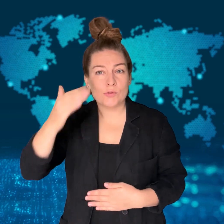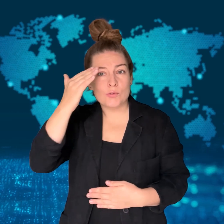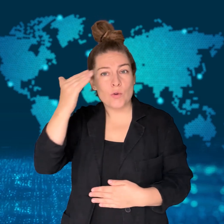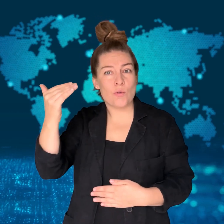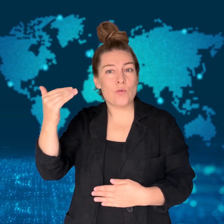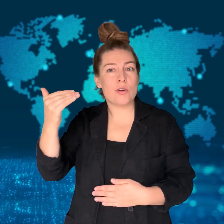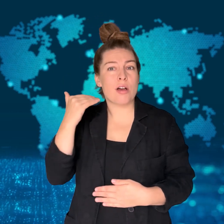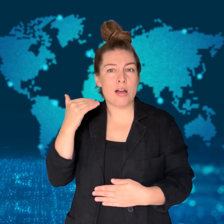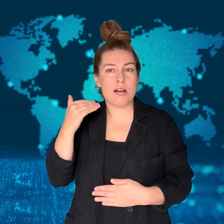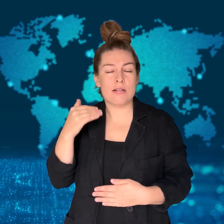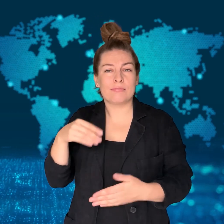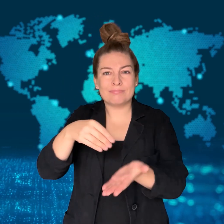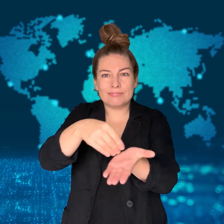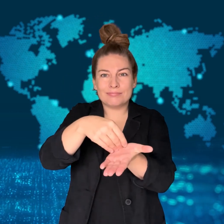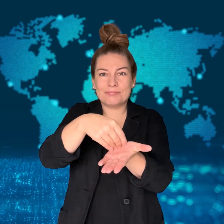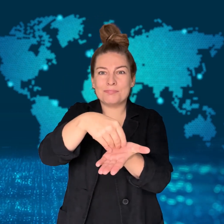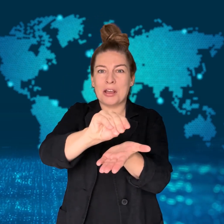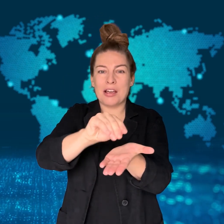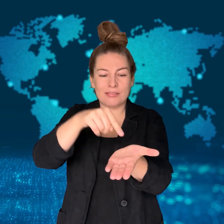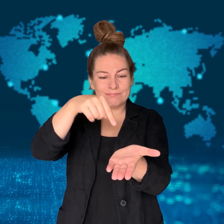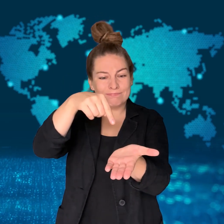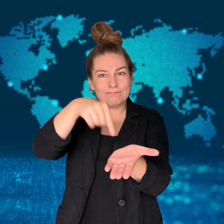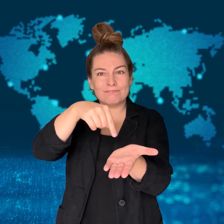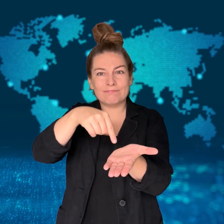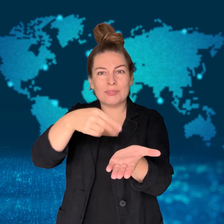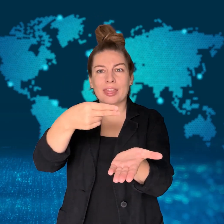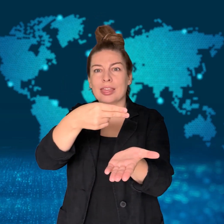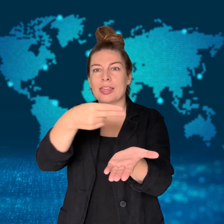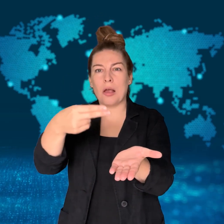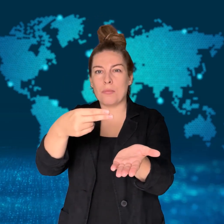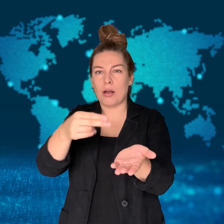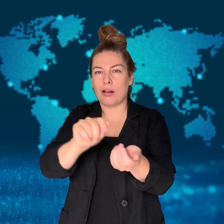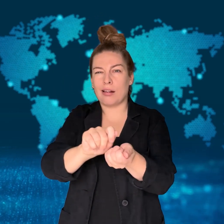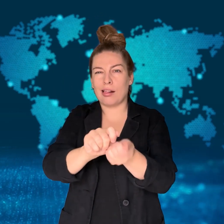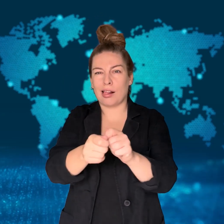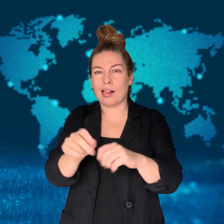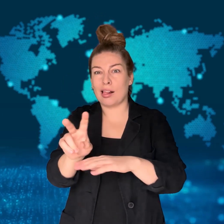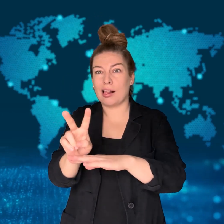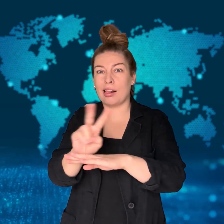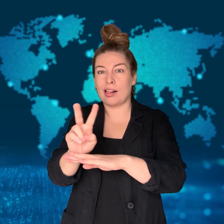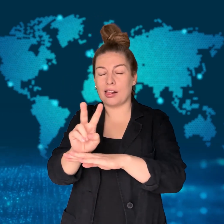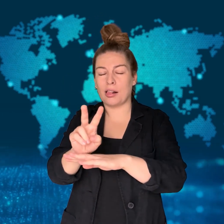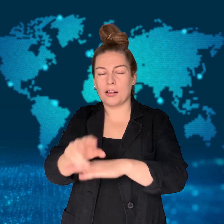Deepfake bill